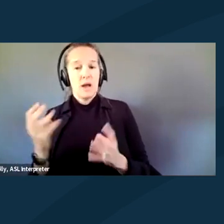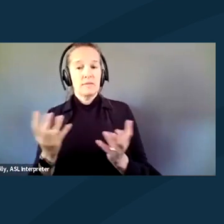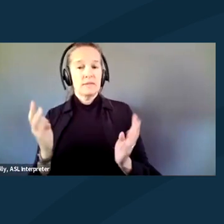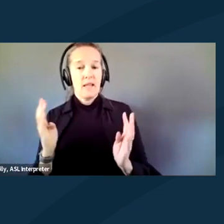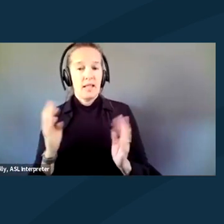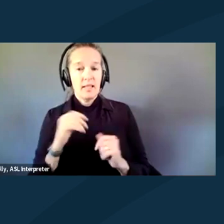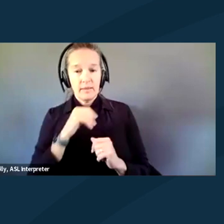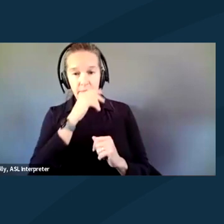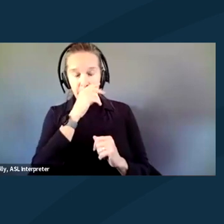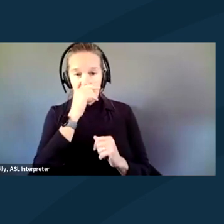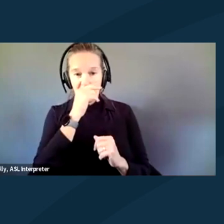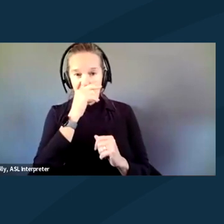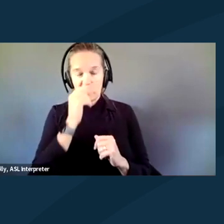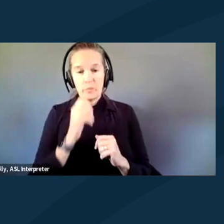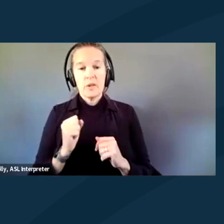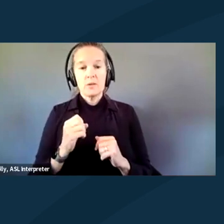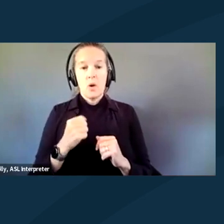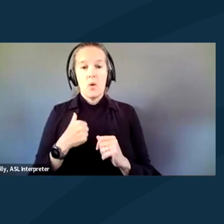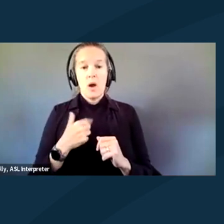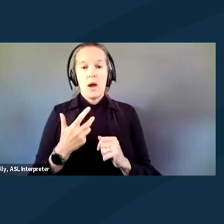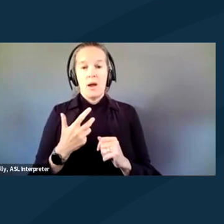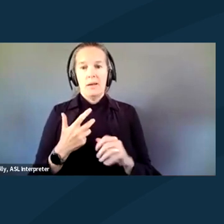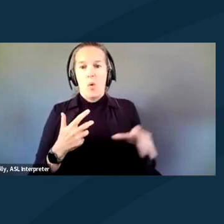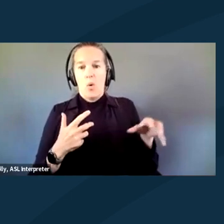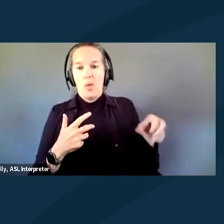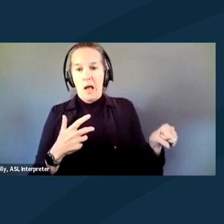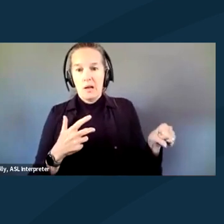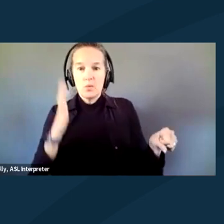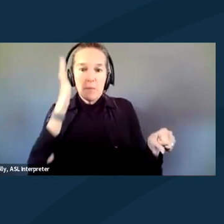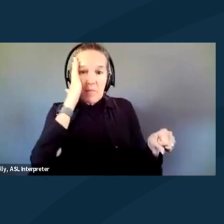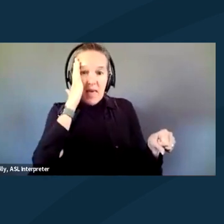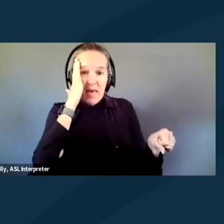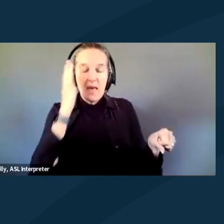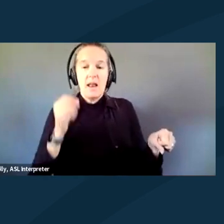And then so I was able to kind of hold onto the bed and scooch up to the door